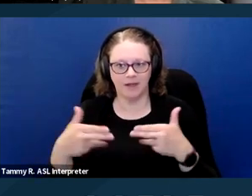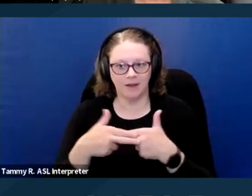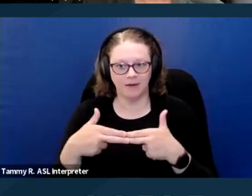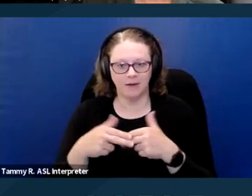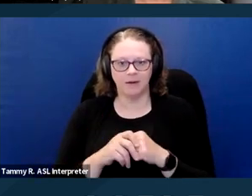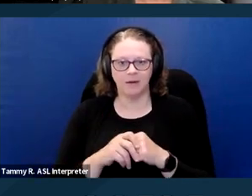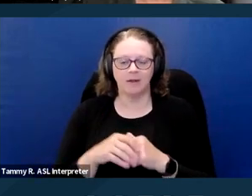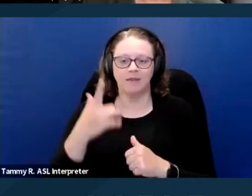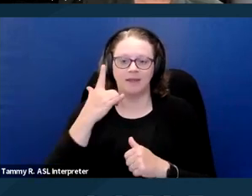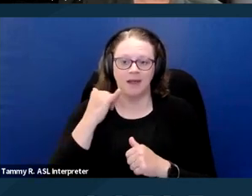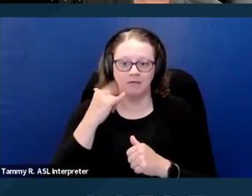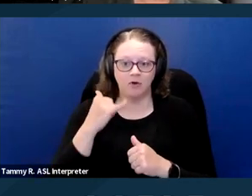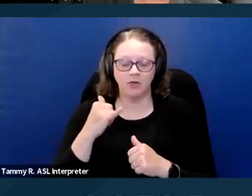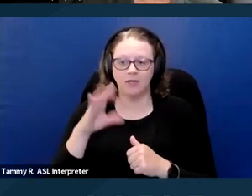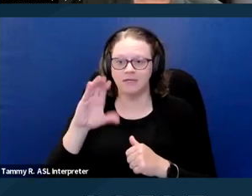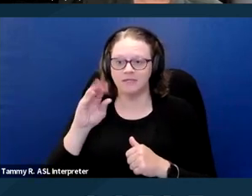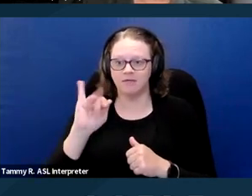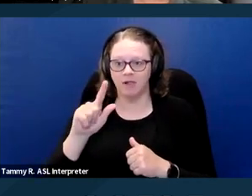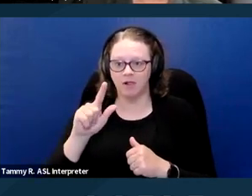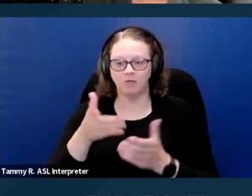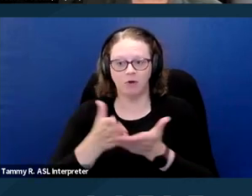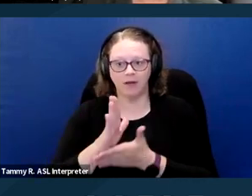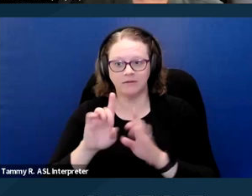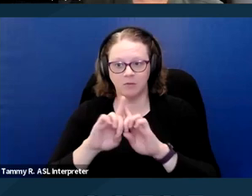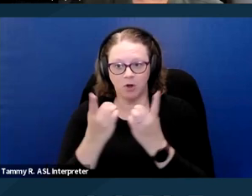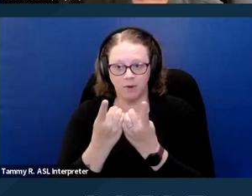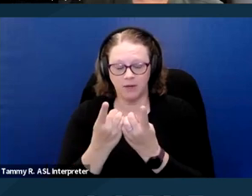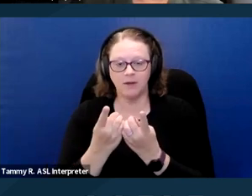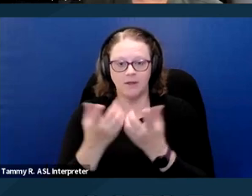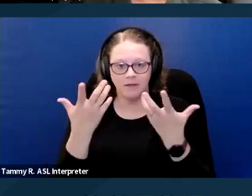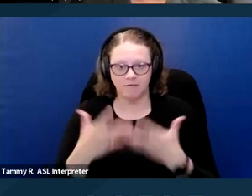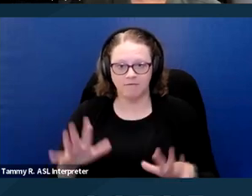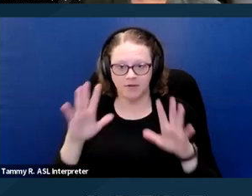The California Civil Rights Department has taken a position on this.